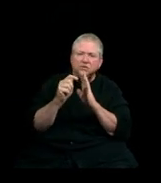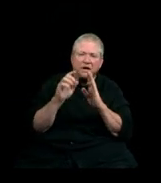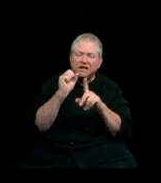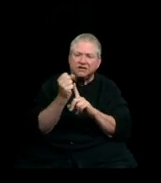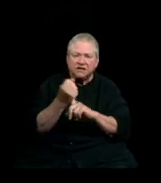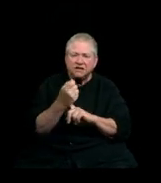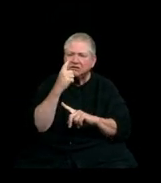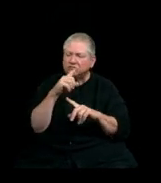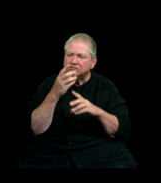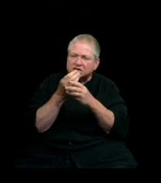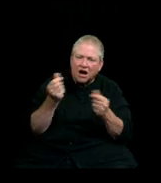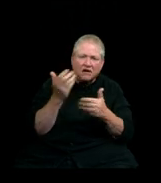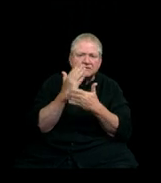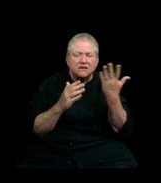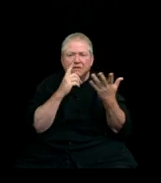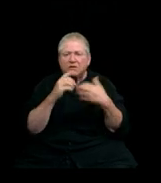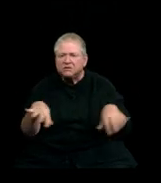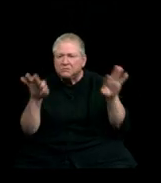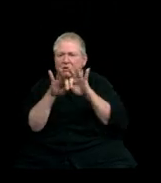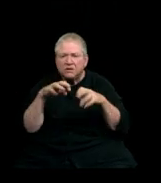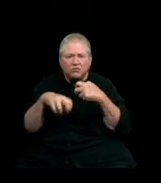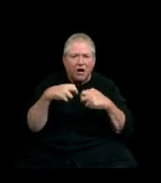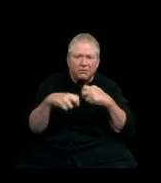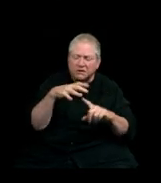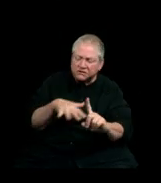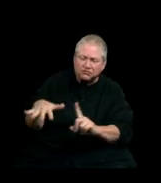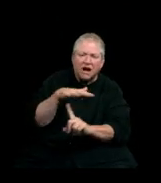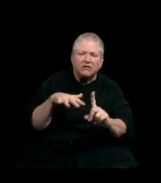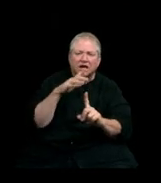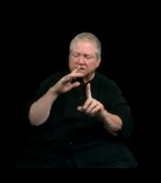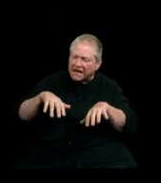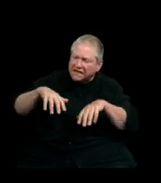to solve some of the most pressing problems around us, and most of all, taking in the lead in moving the college